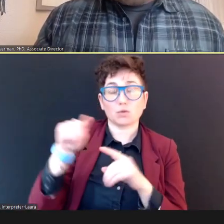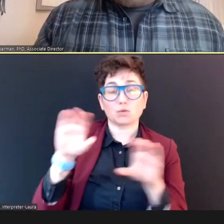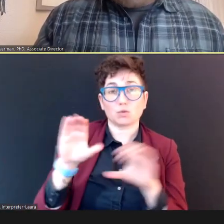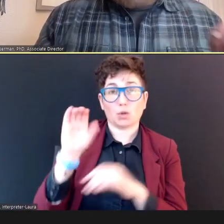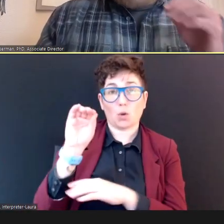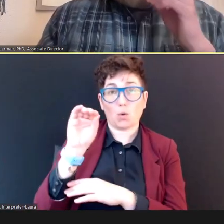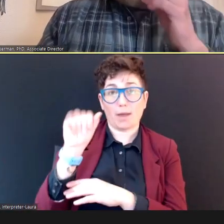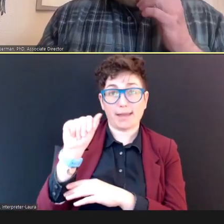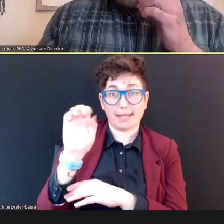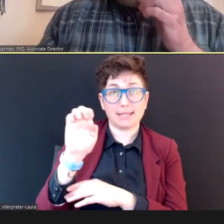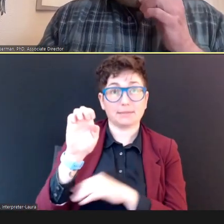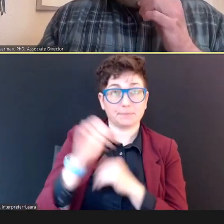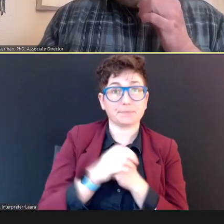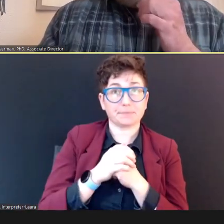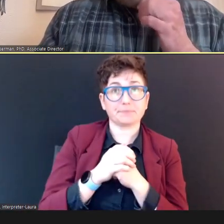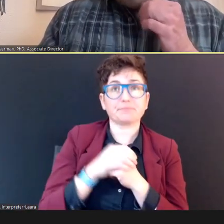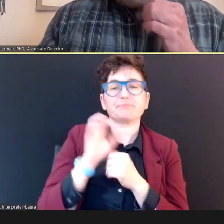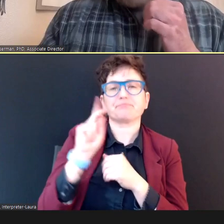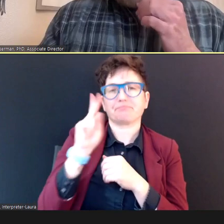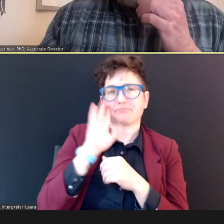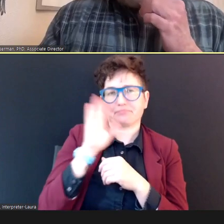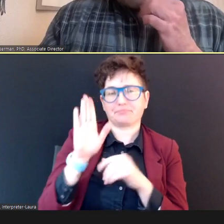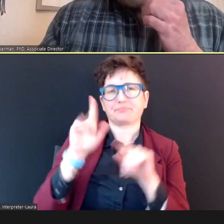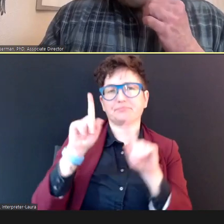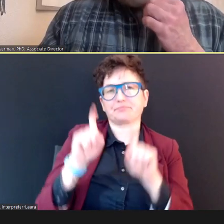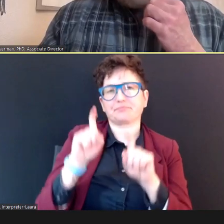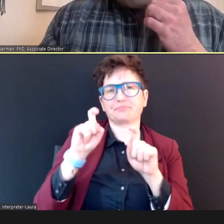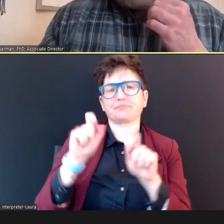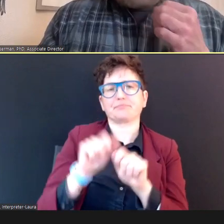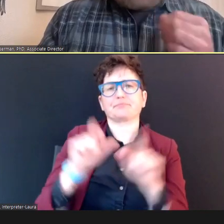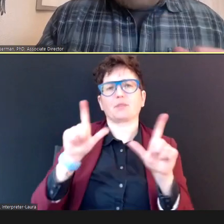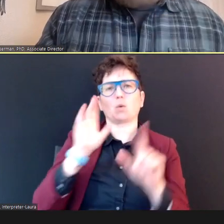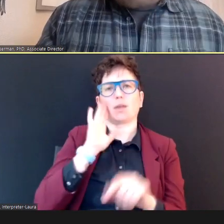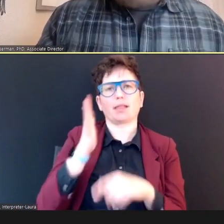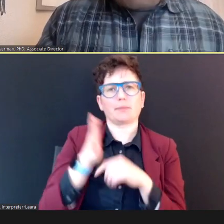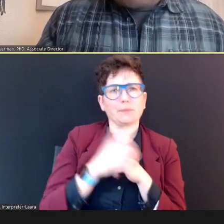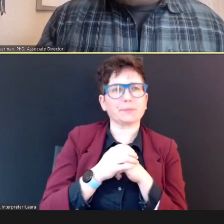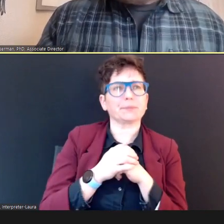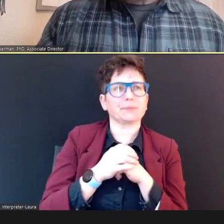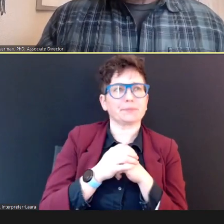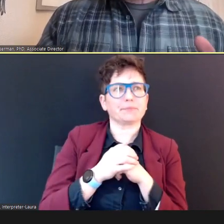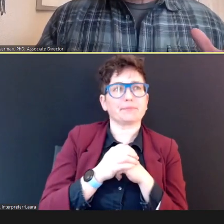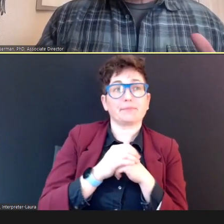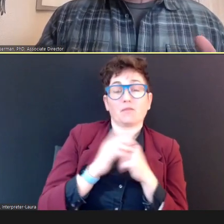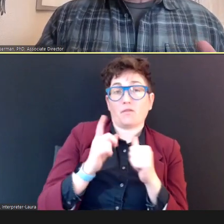Come up on the screen. And first, I would like you to just take a look at this --